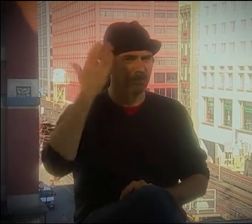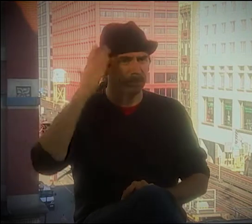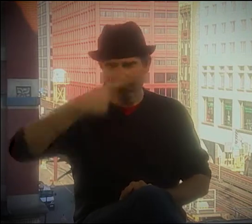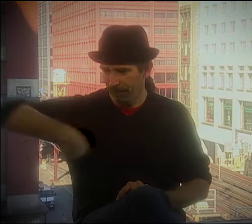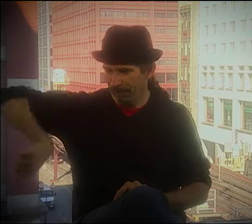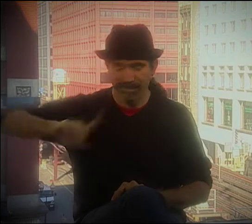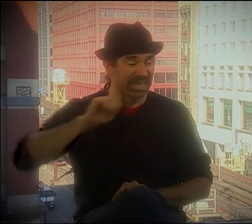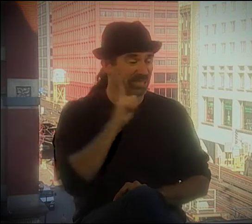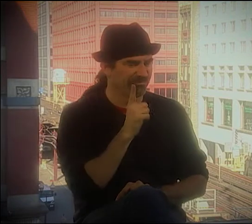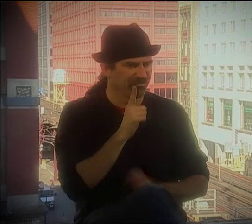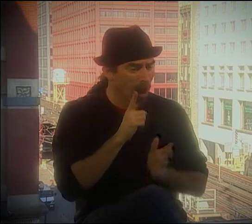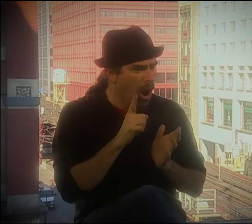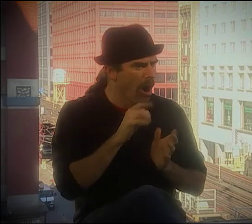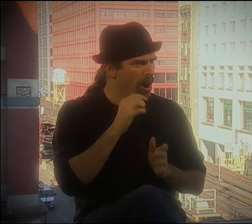TIME IN HISTORY.